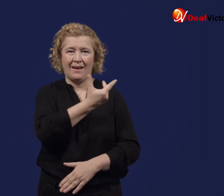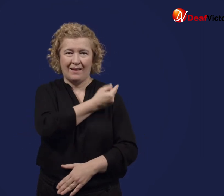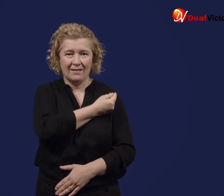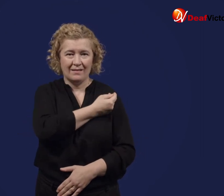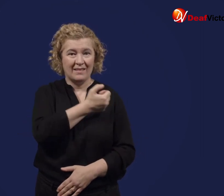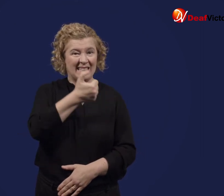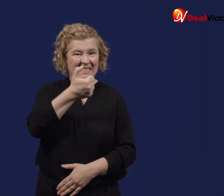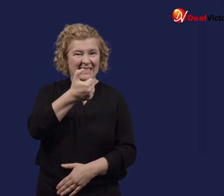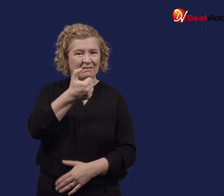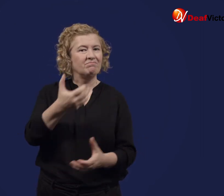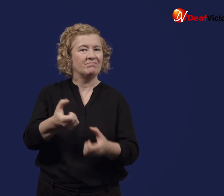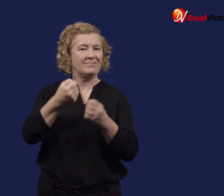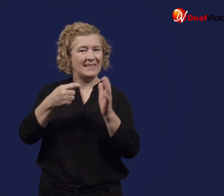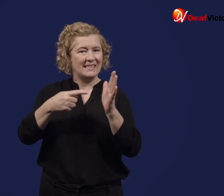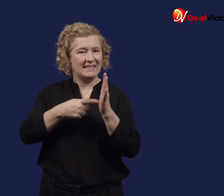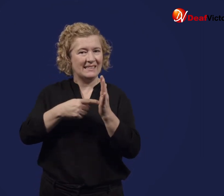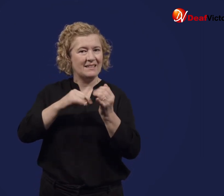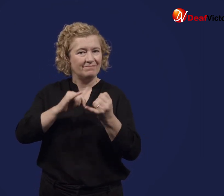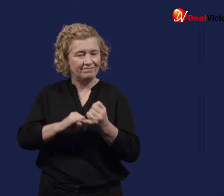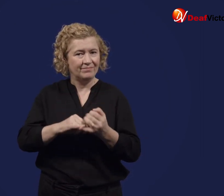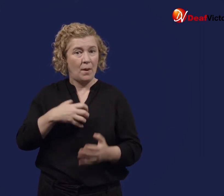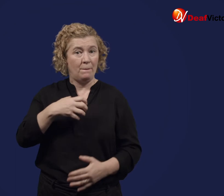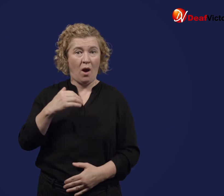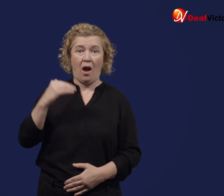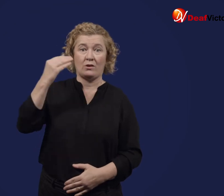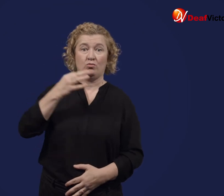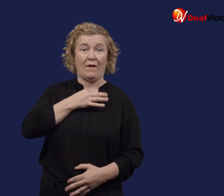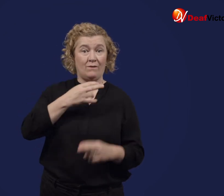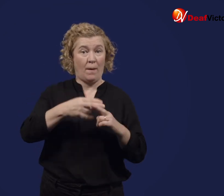There is a higher risk for people under 60 years of age.